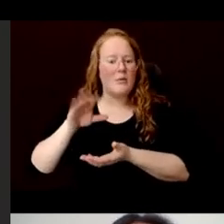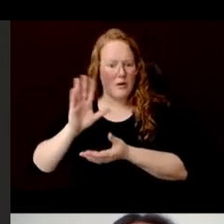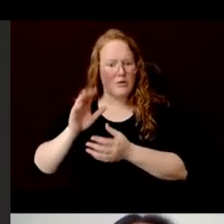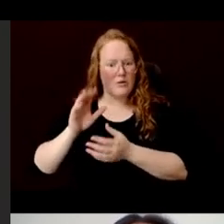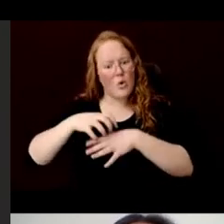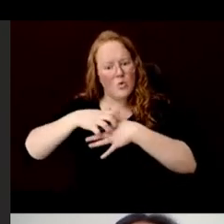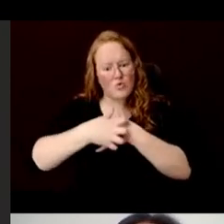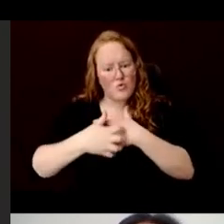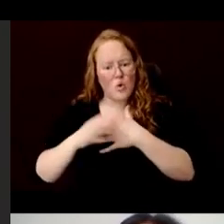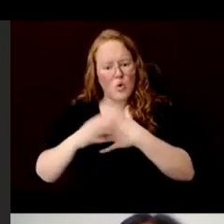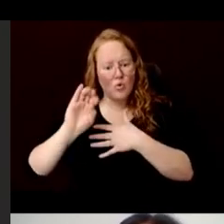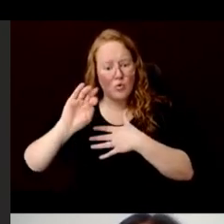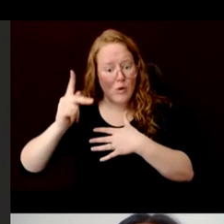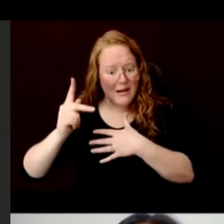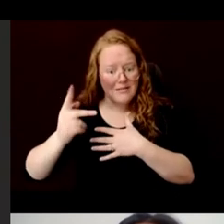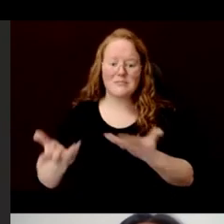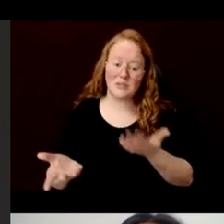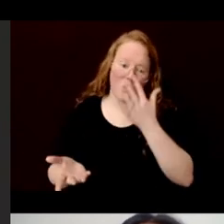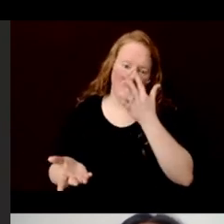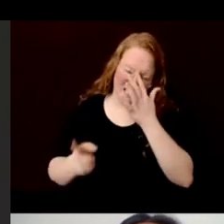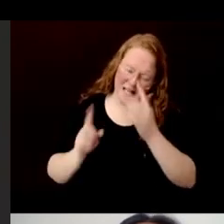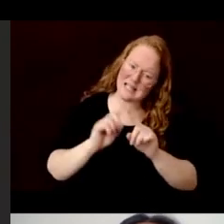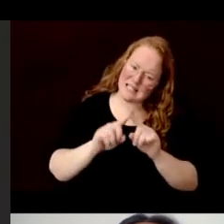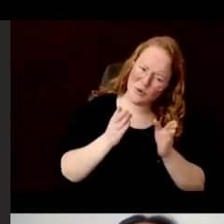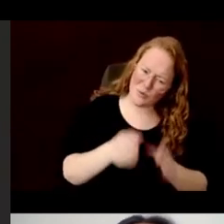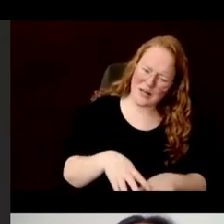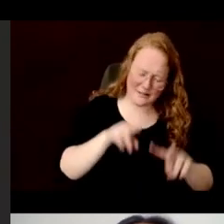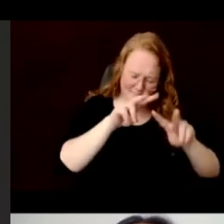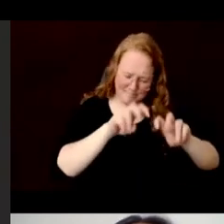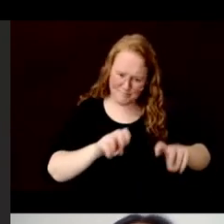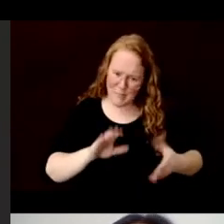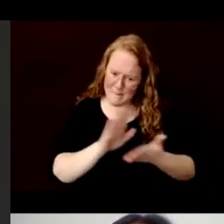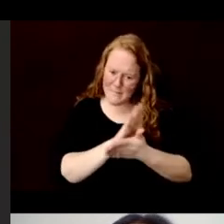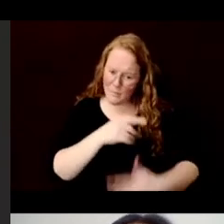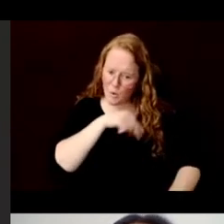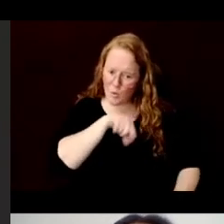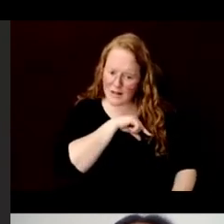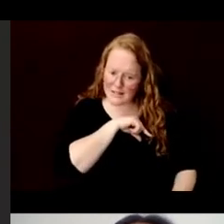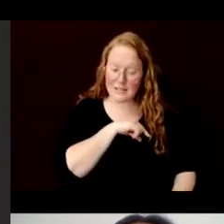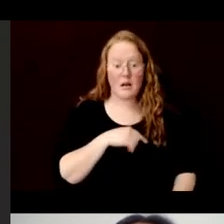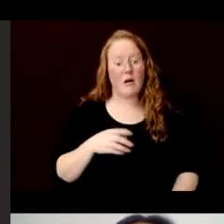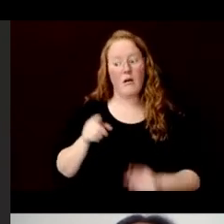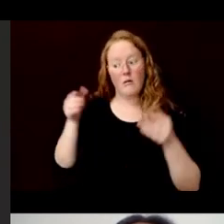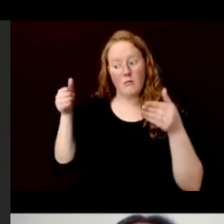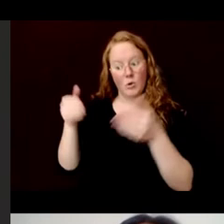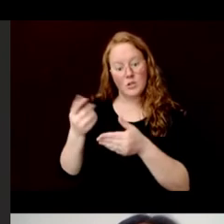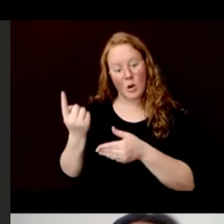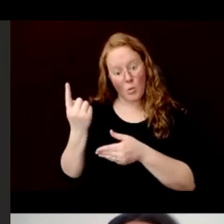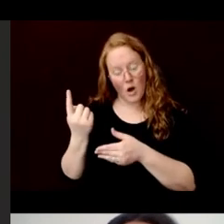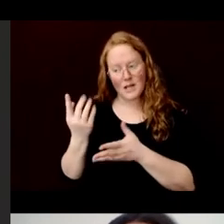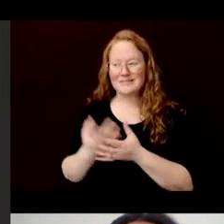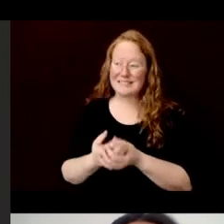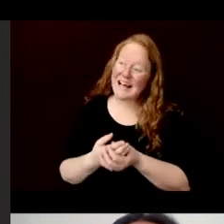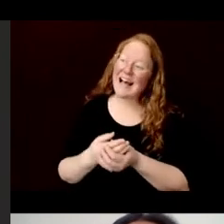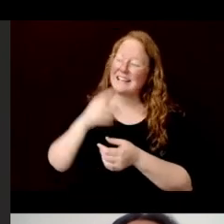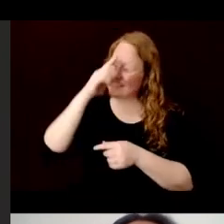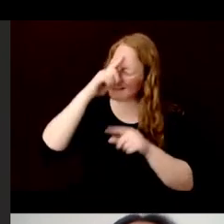There are different ways of assessing paper quality. I think focusing on one--I mean it depends what you want to use the paper for.